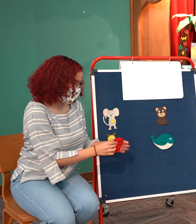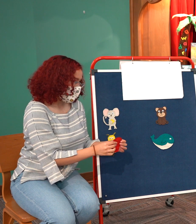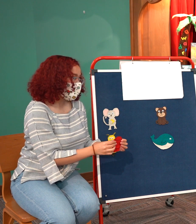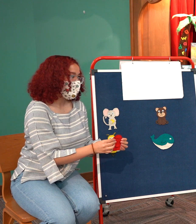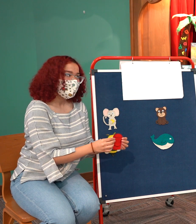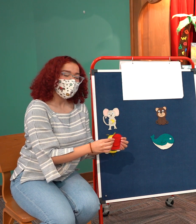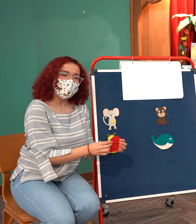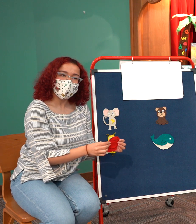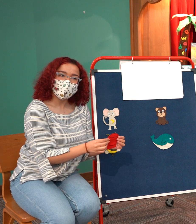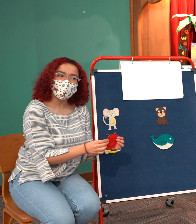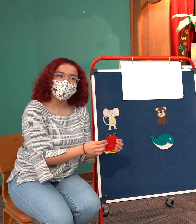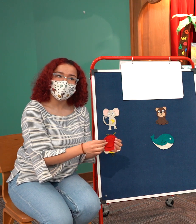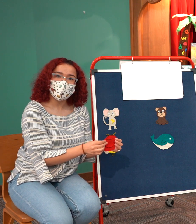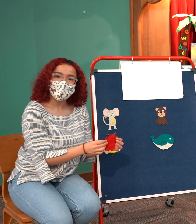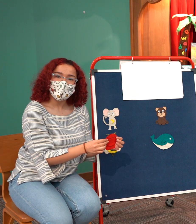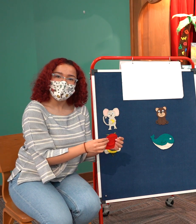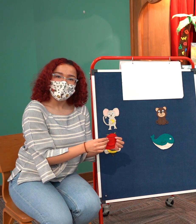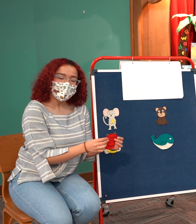at home pale what do you think a little red pale who do you guys think that should go